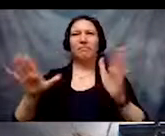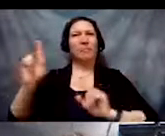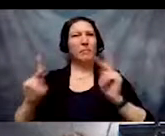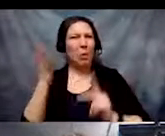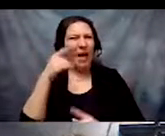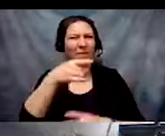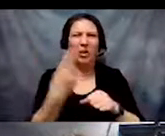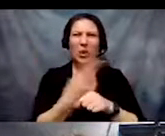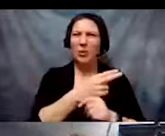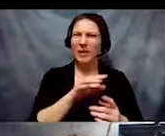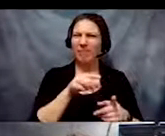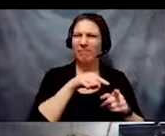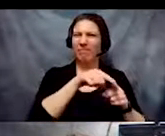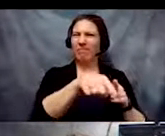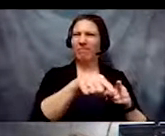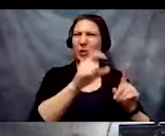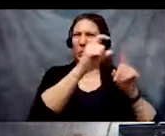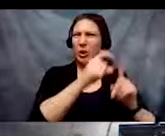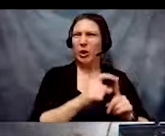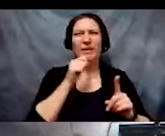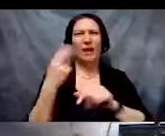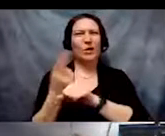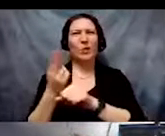we don't always hear at our jobs